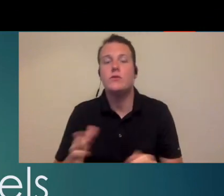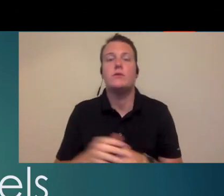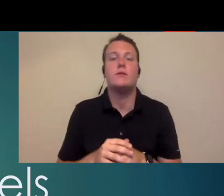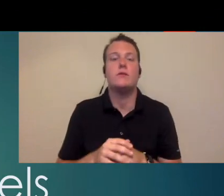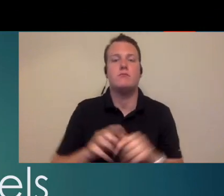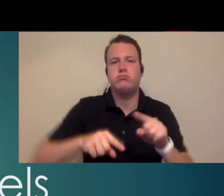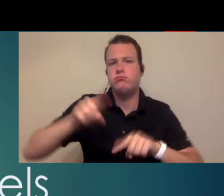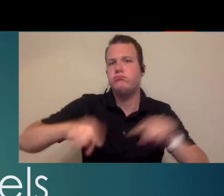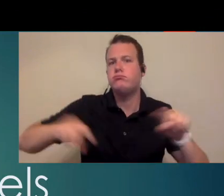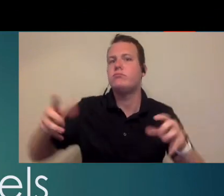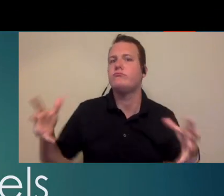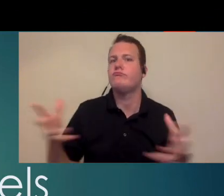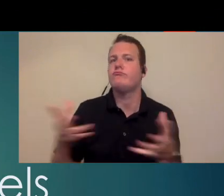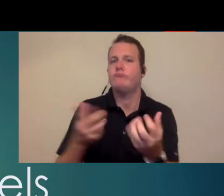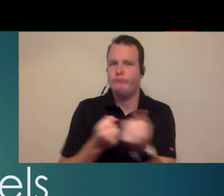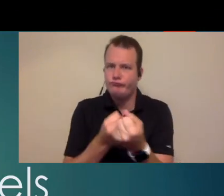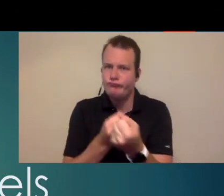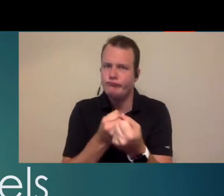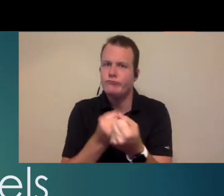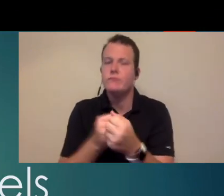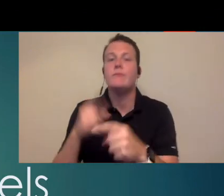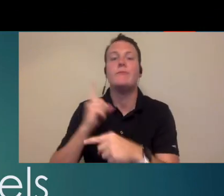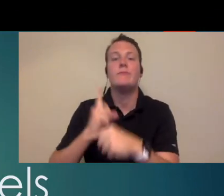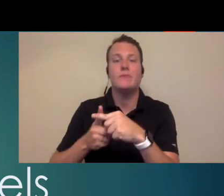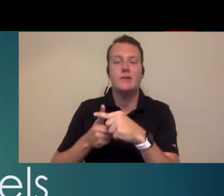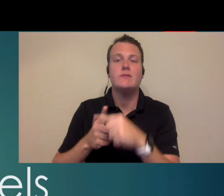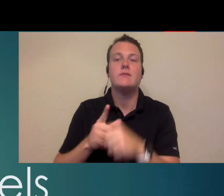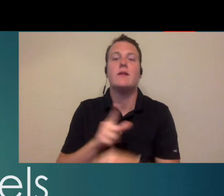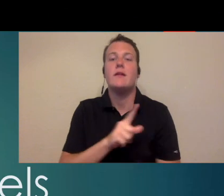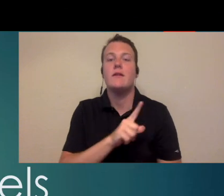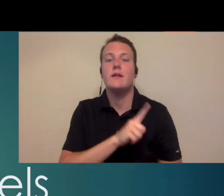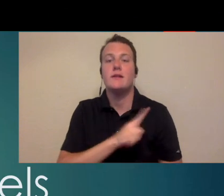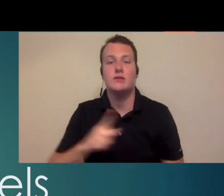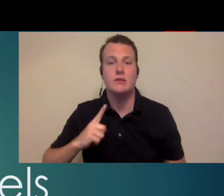practice and the profession of audiology and she serves as the audiology and